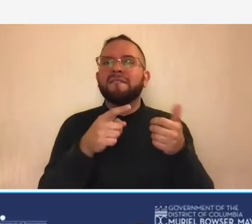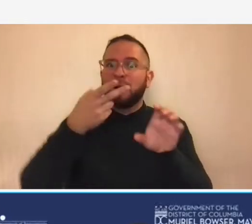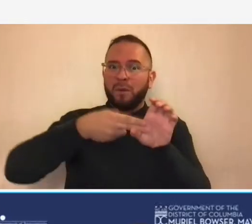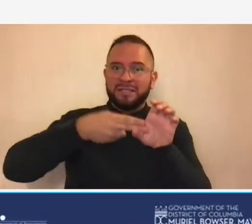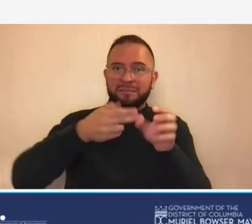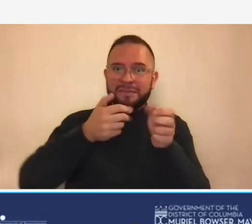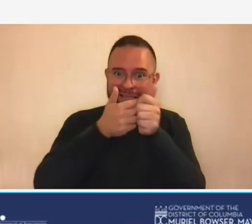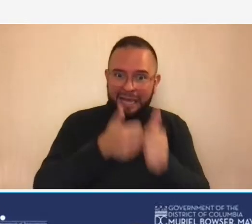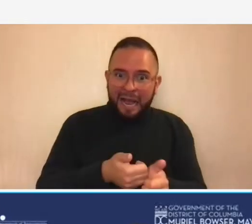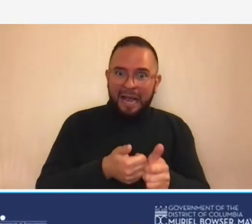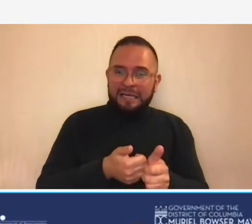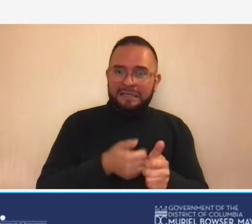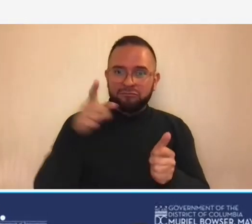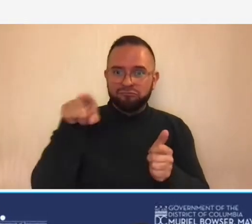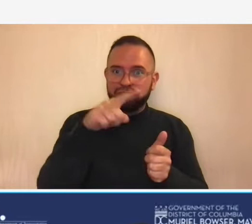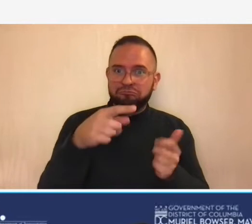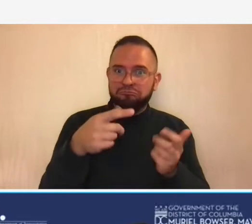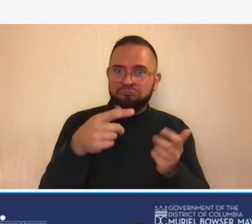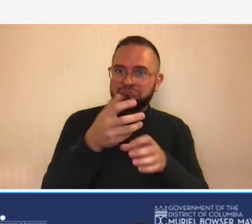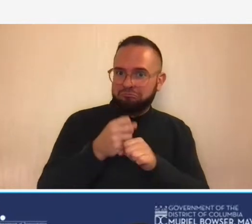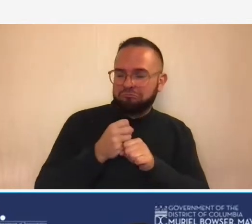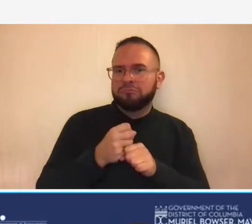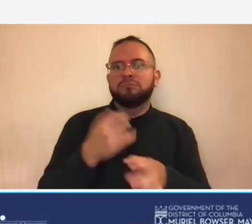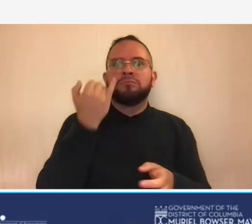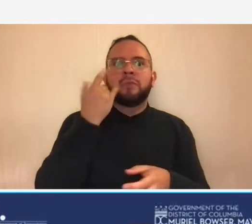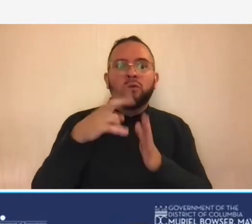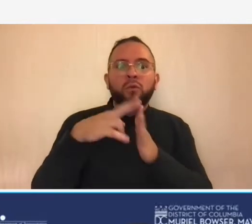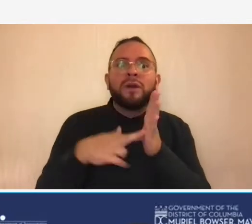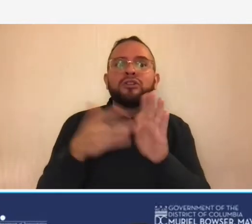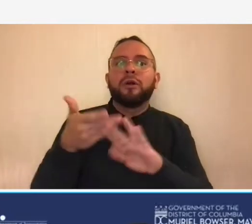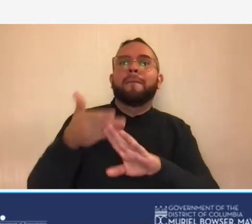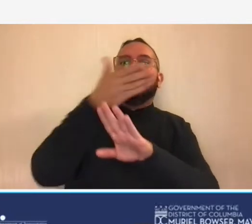so i know that if you um if you registered or pre-registered for this class you should have been